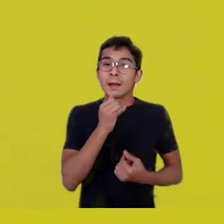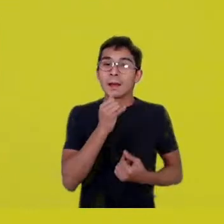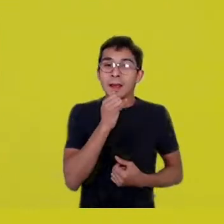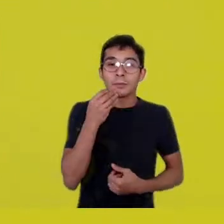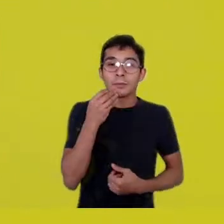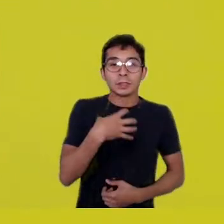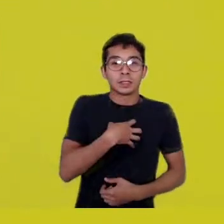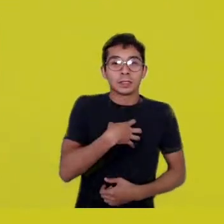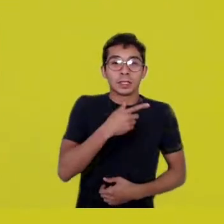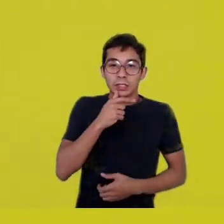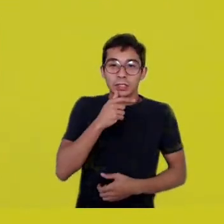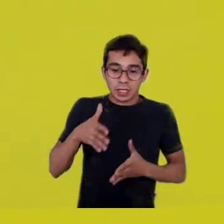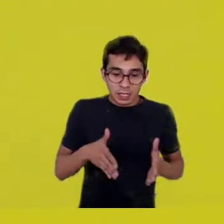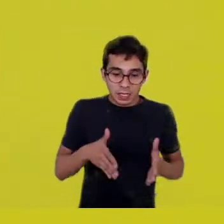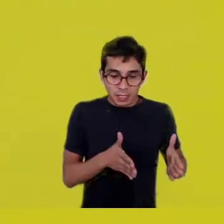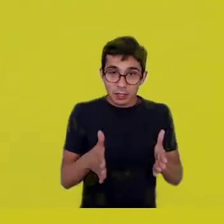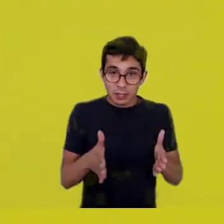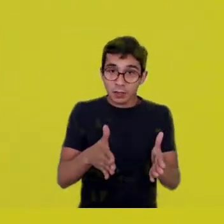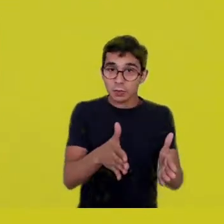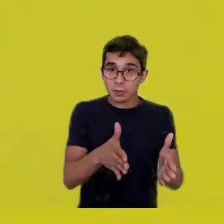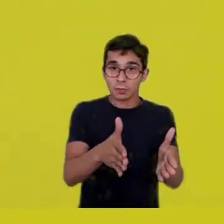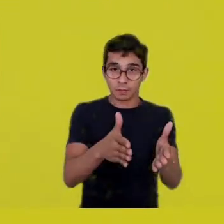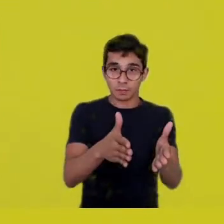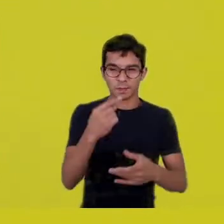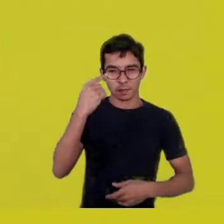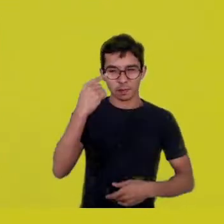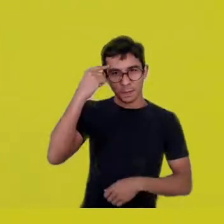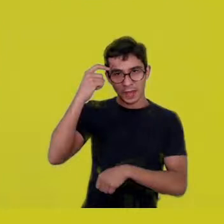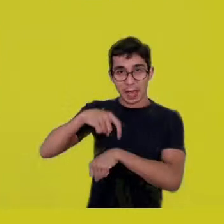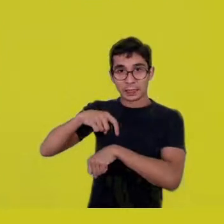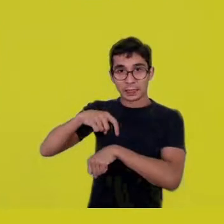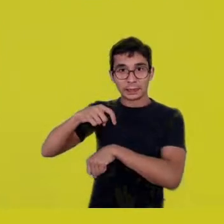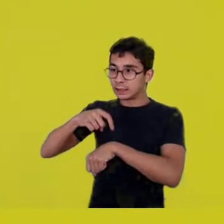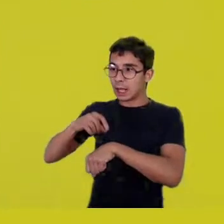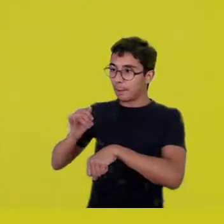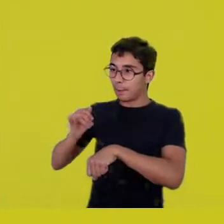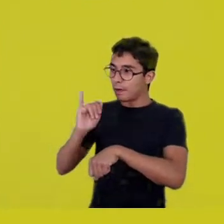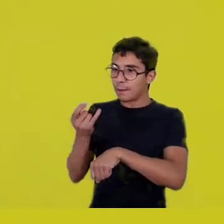The notion that time is money, that life is useful,